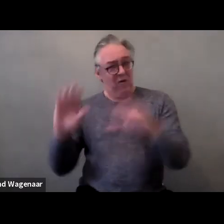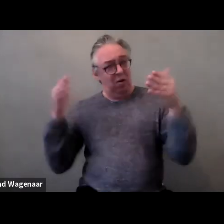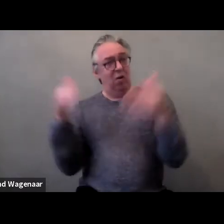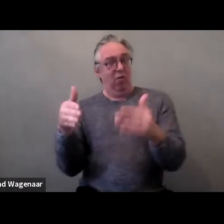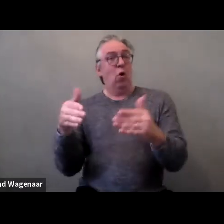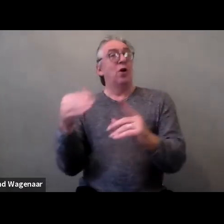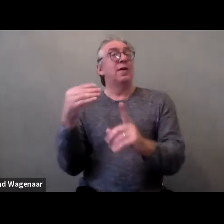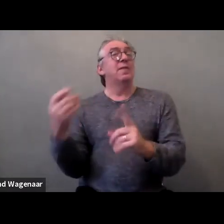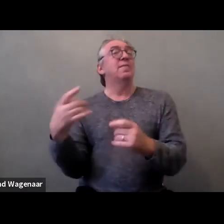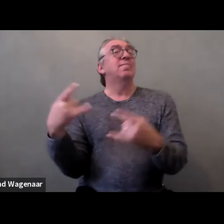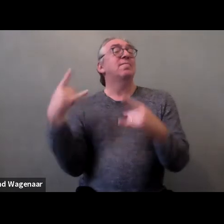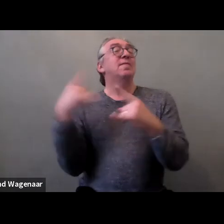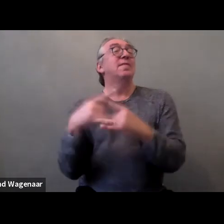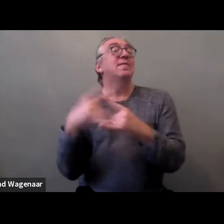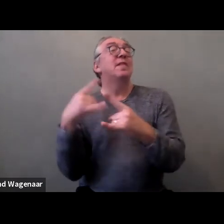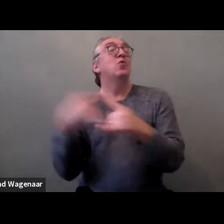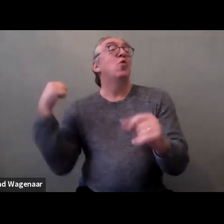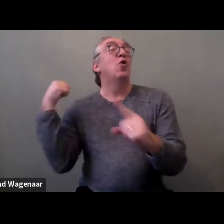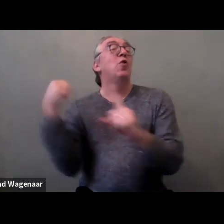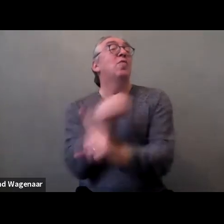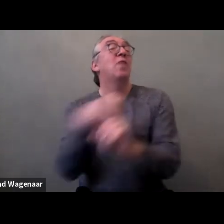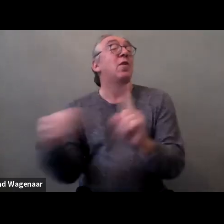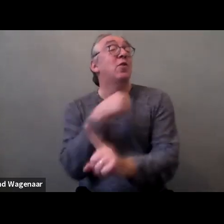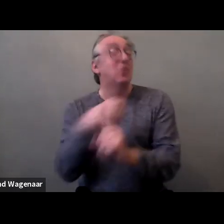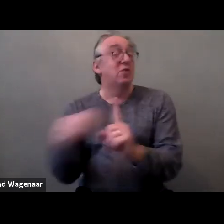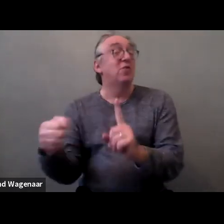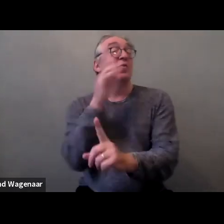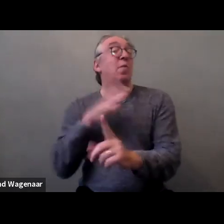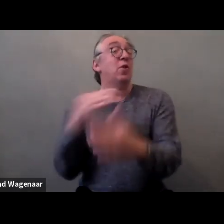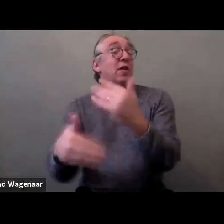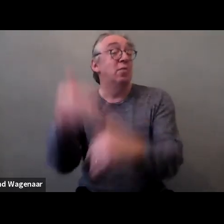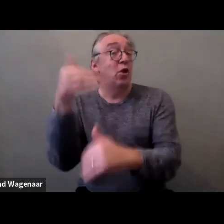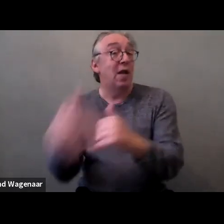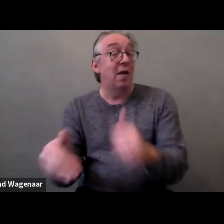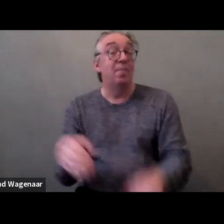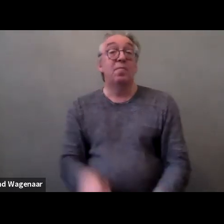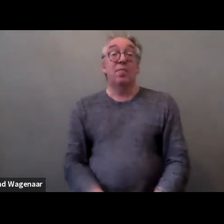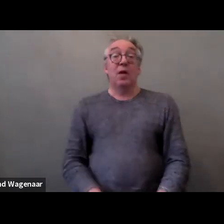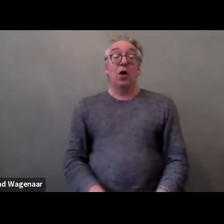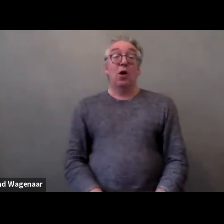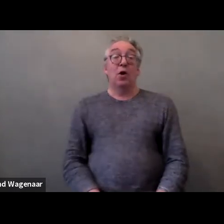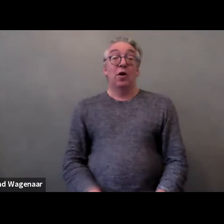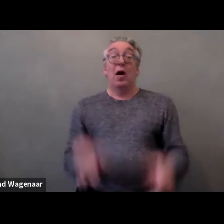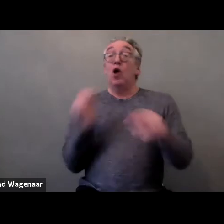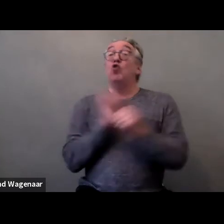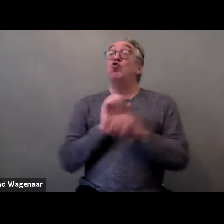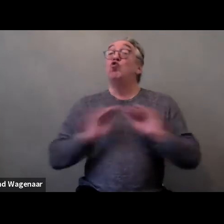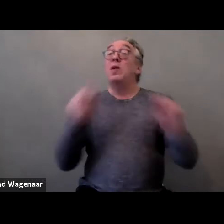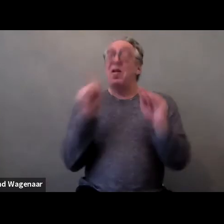committed against women with disabilities, extended to all potential stakeholders the accessibility of refugees, etc.